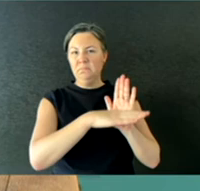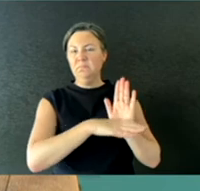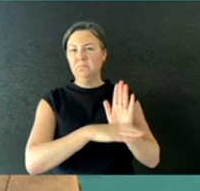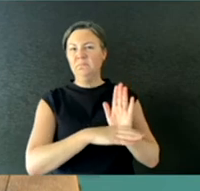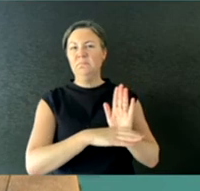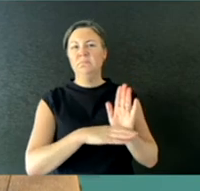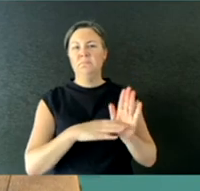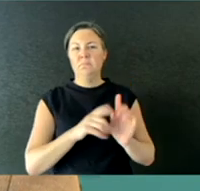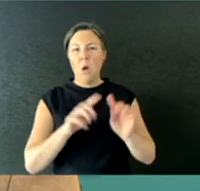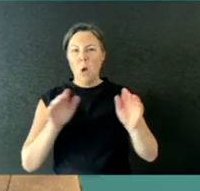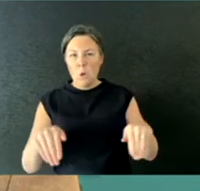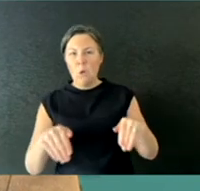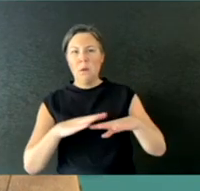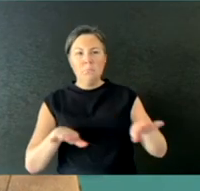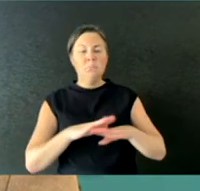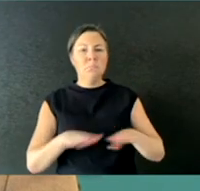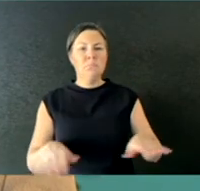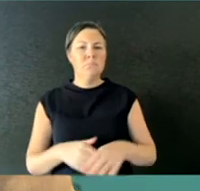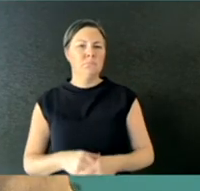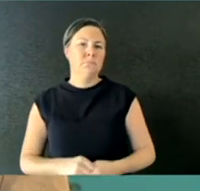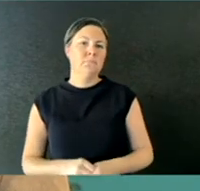moving forward, specifically looking at Victoria?